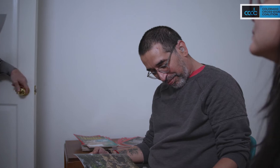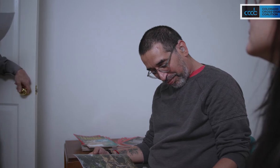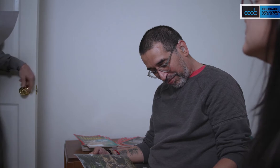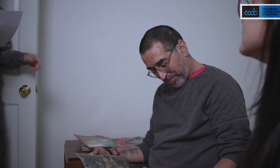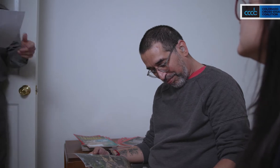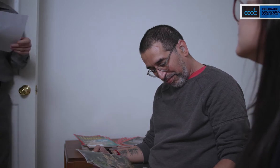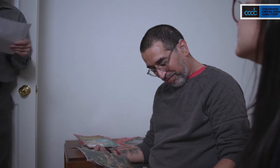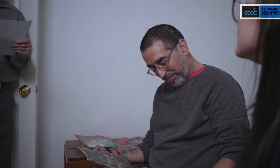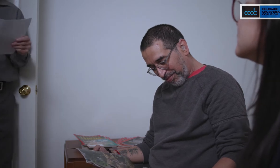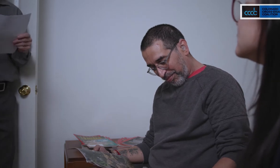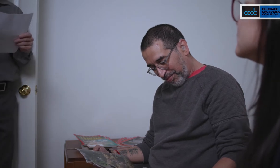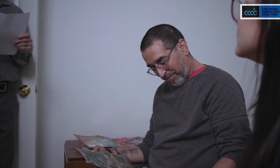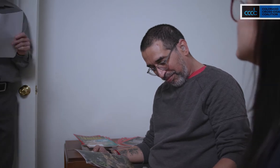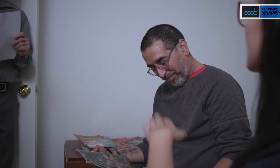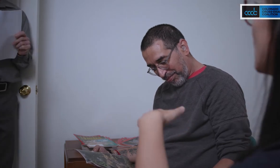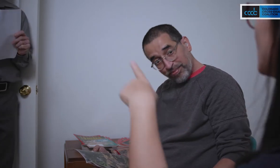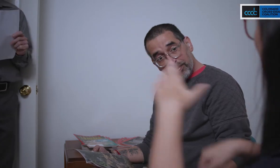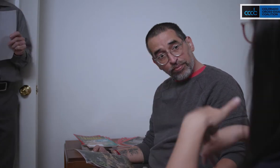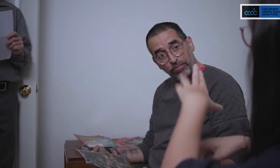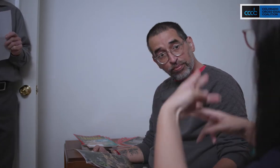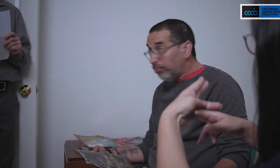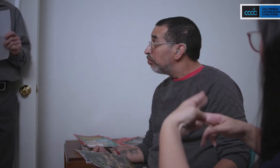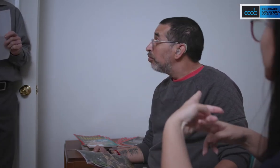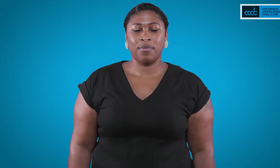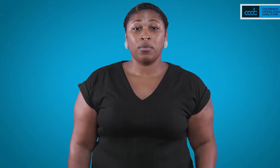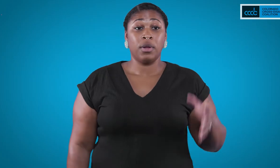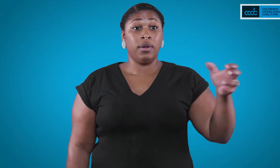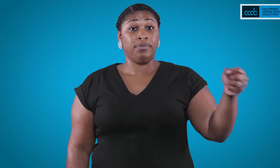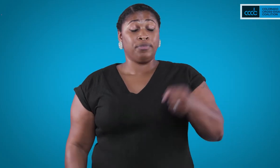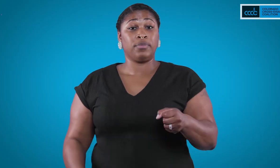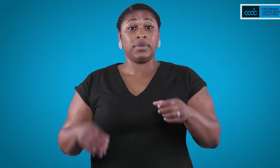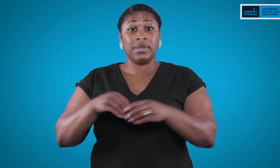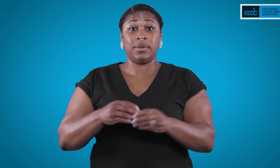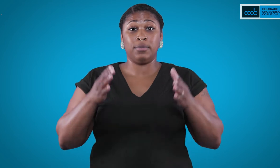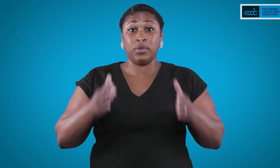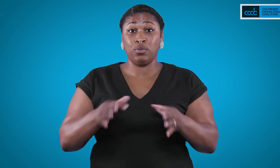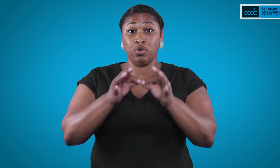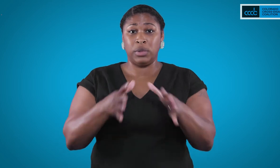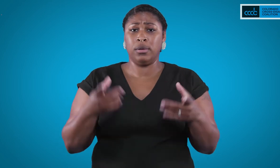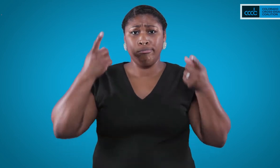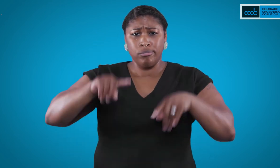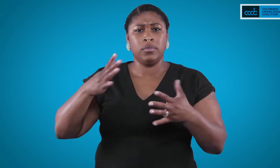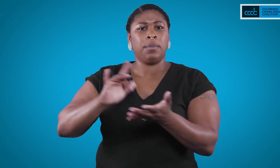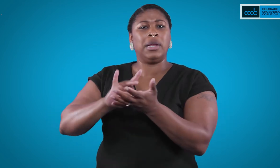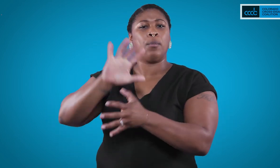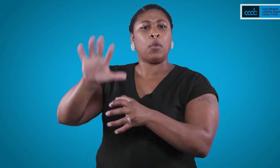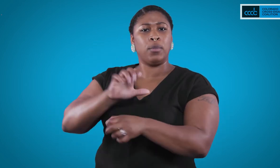Doctor: Andrés? He called your name. A live interpreter can be there to ensure communication access